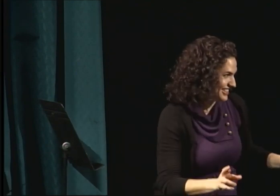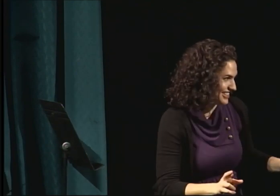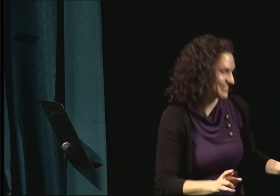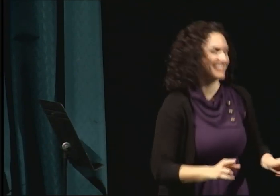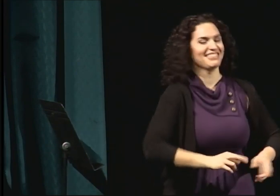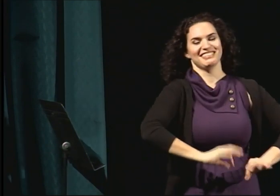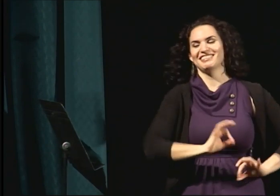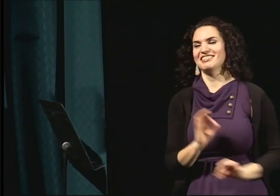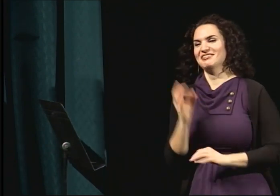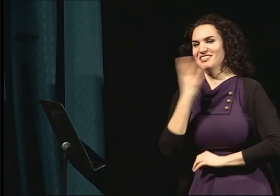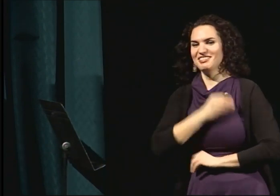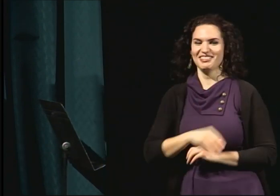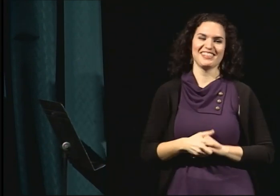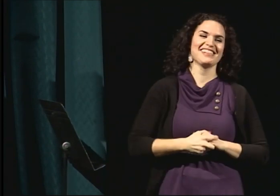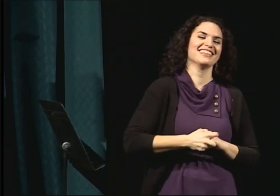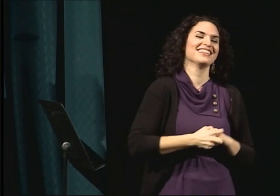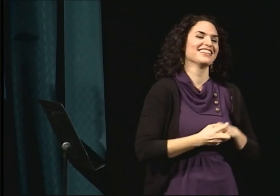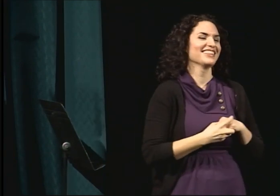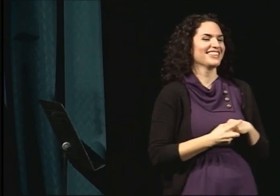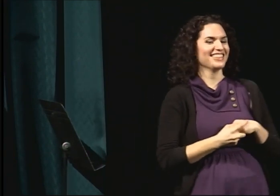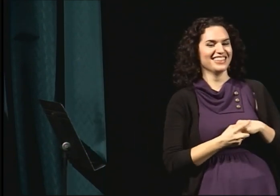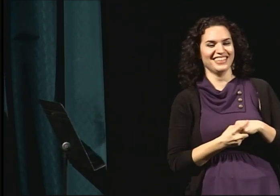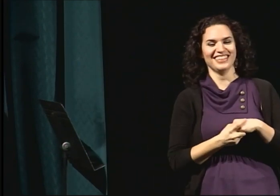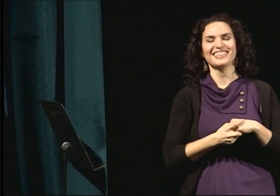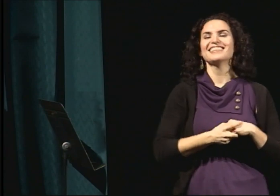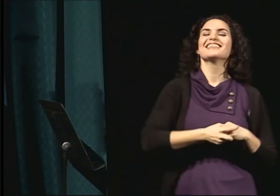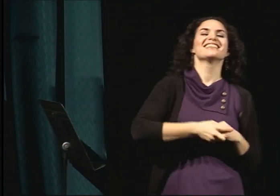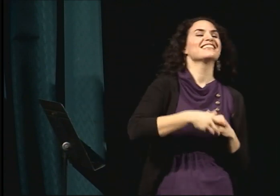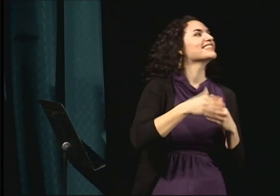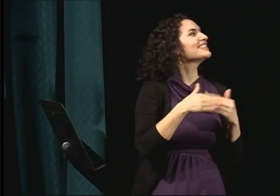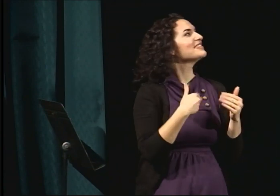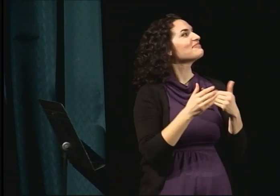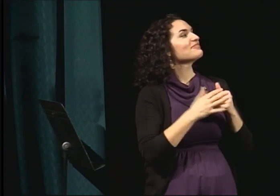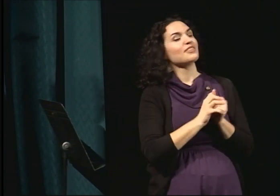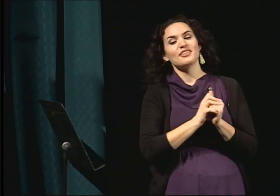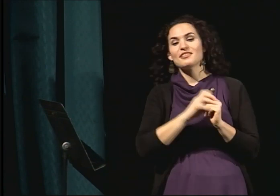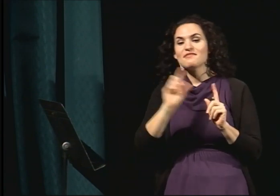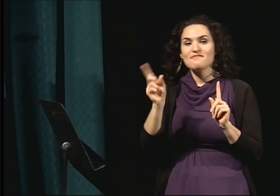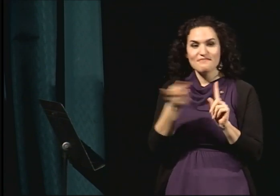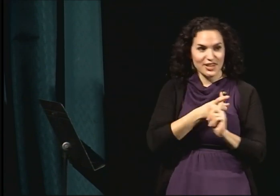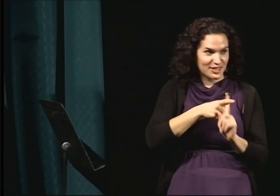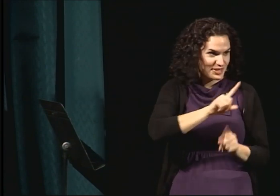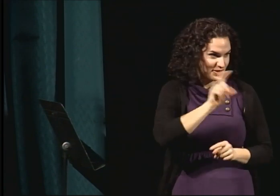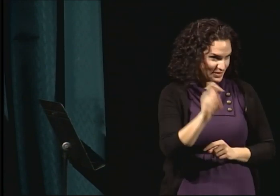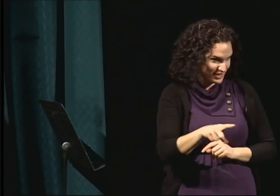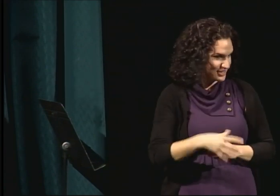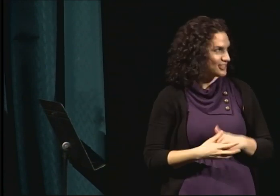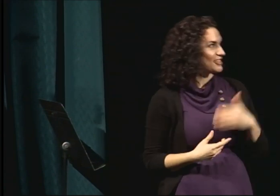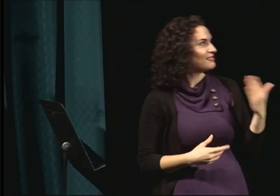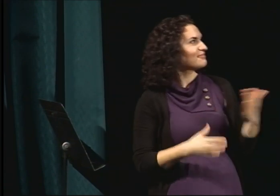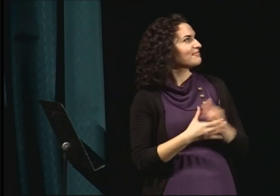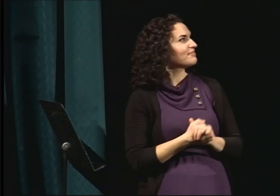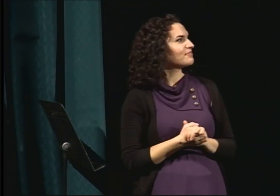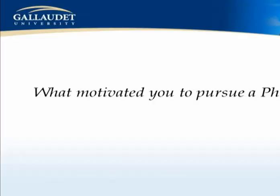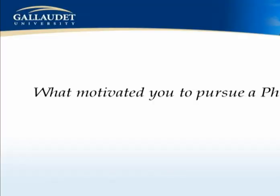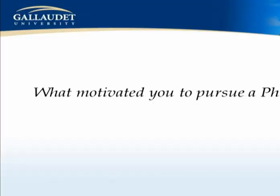Got my fingers crossed. Okay. Very good. So our first question that we would like to ask is...